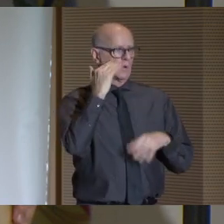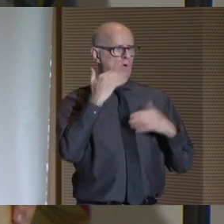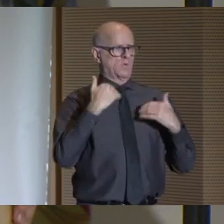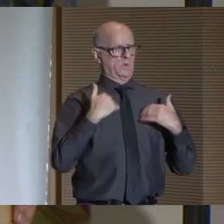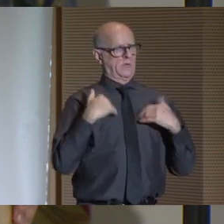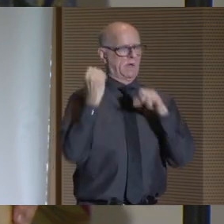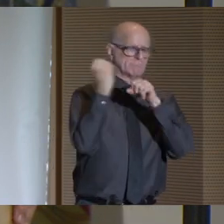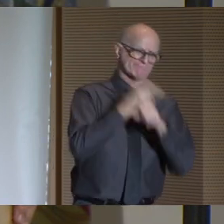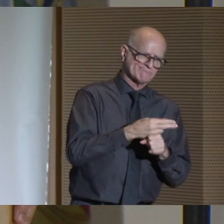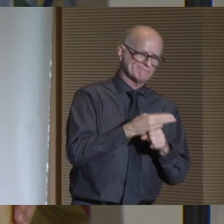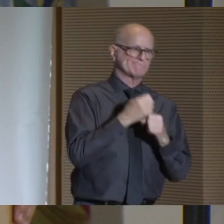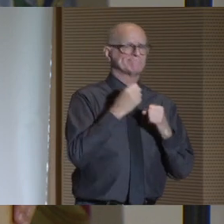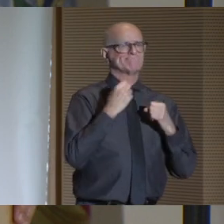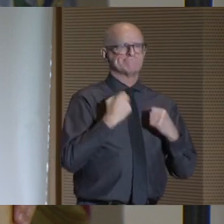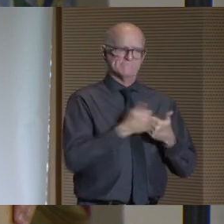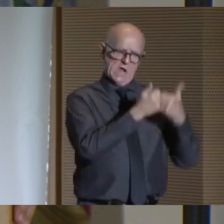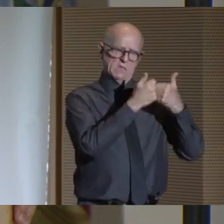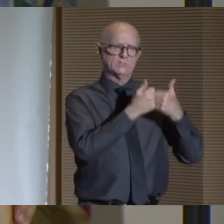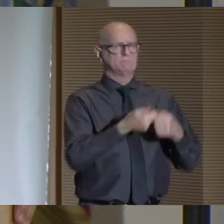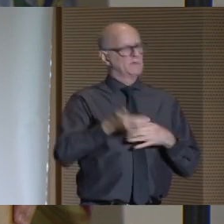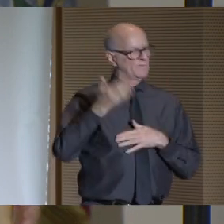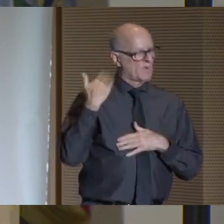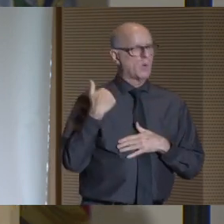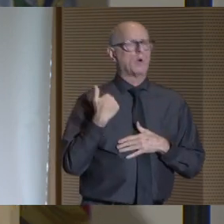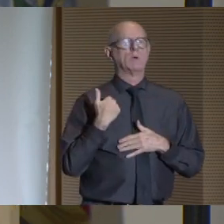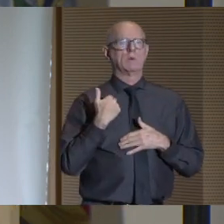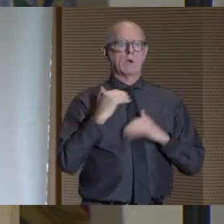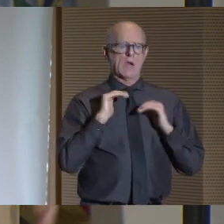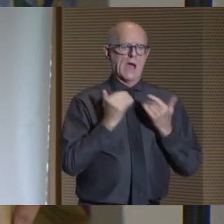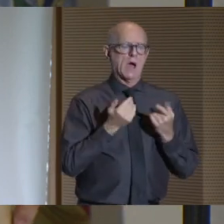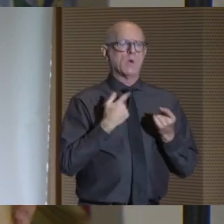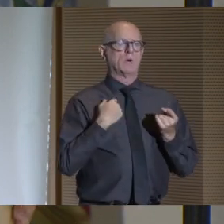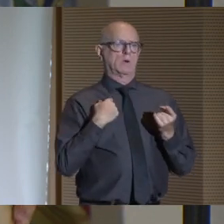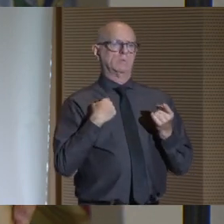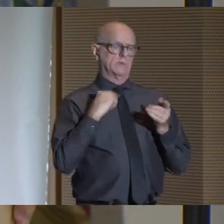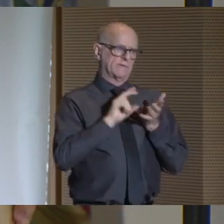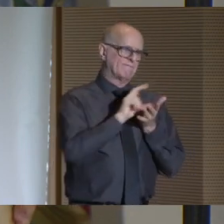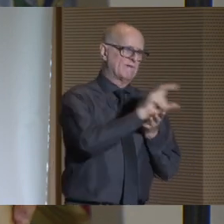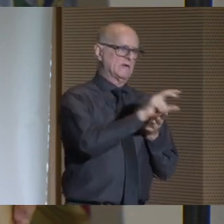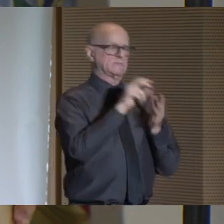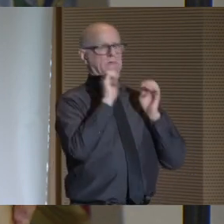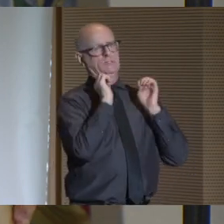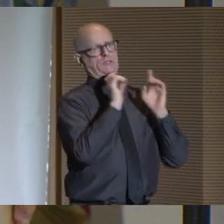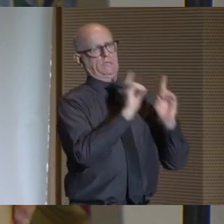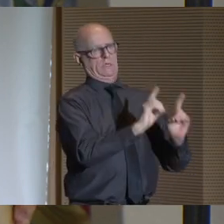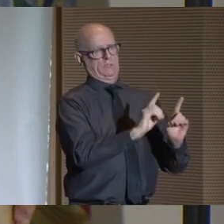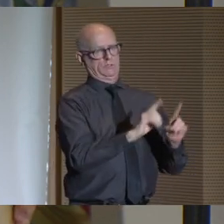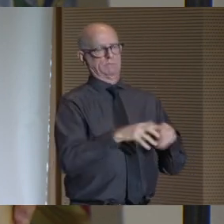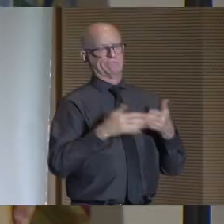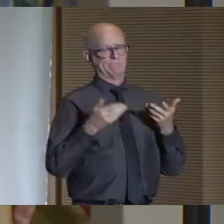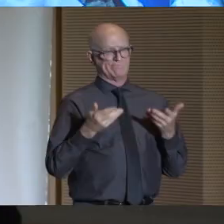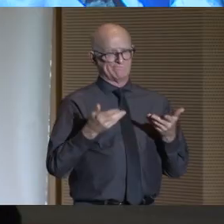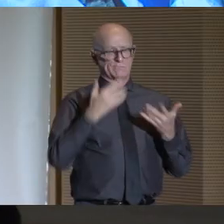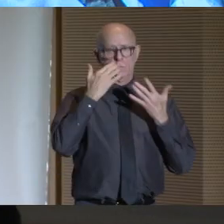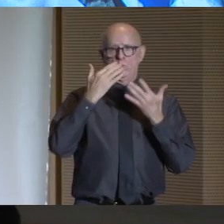but we also know that we have overcome difficult challenges at other moments by investing in education.